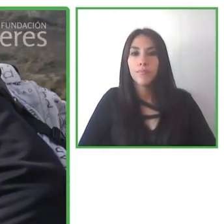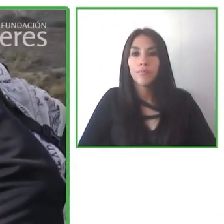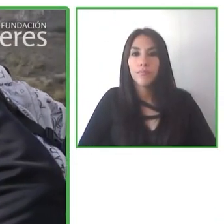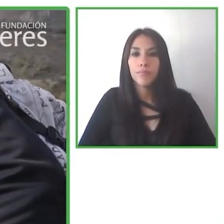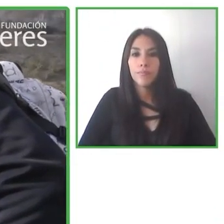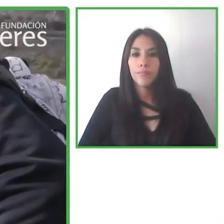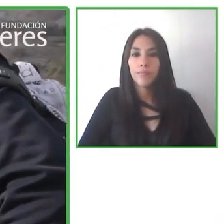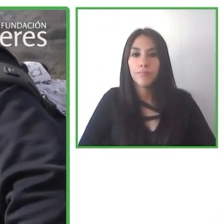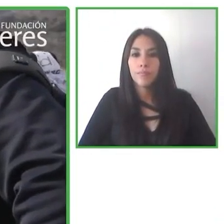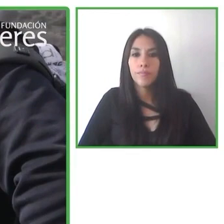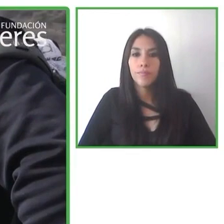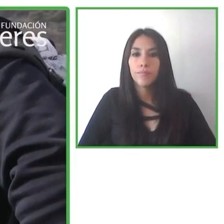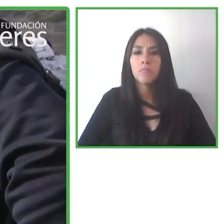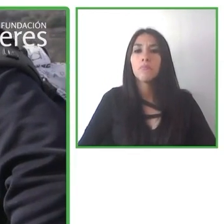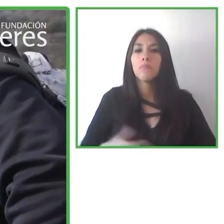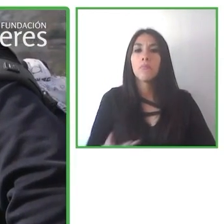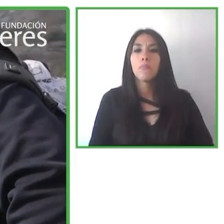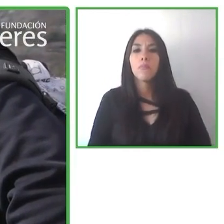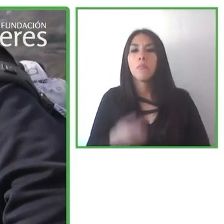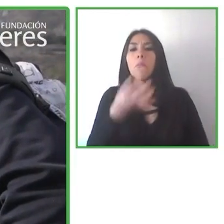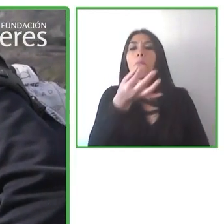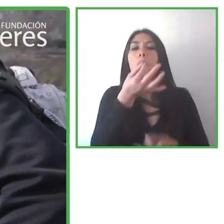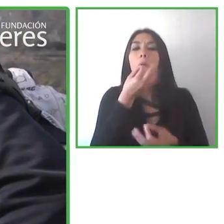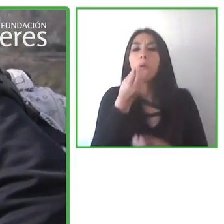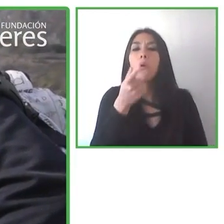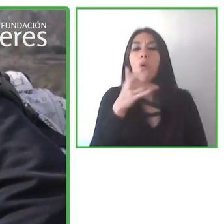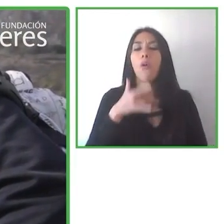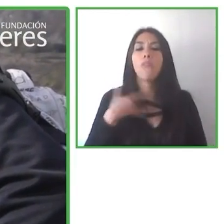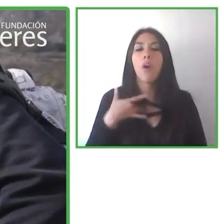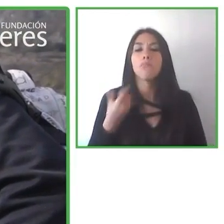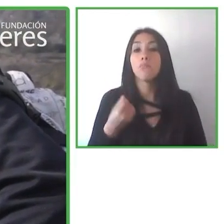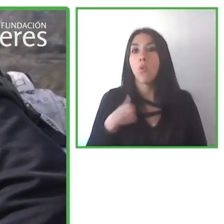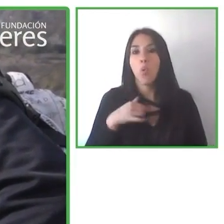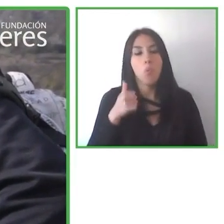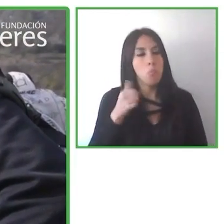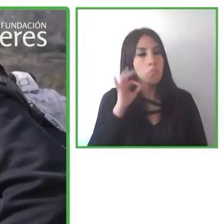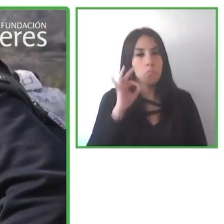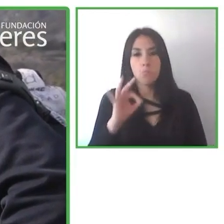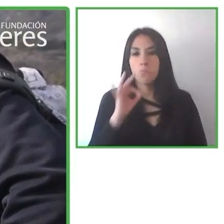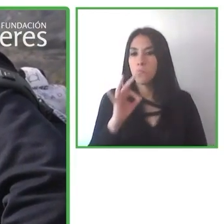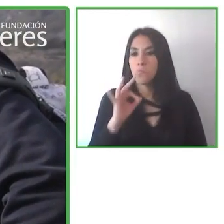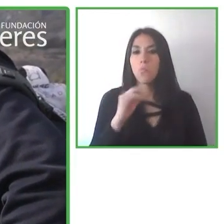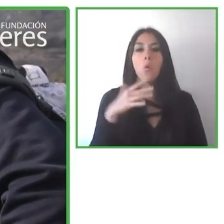Movie: "Tell me, how did you enjoy? It was fantastic. What was your favorite thing?